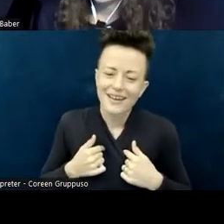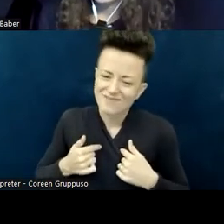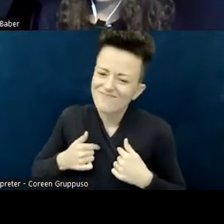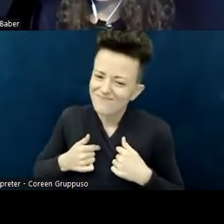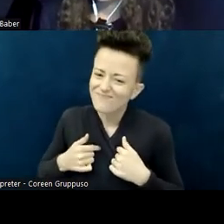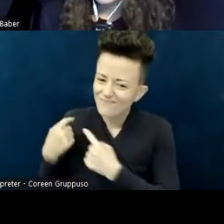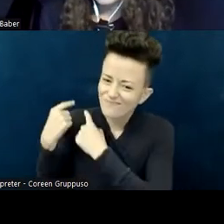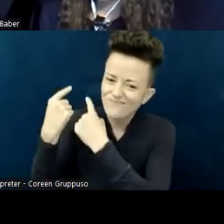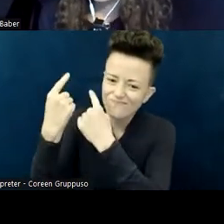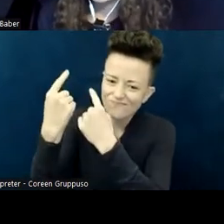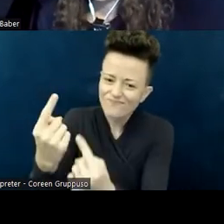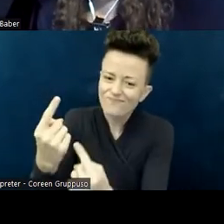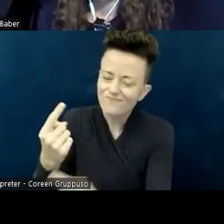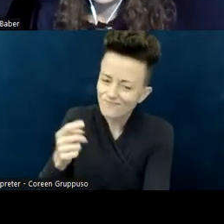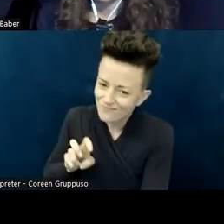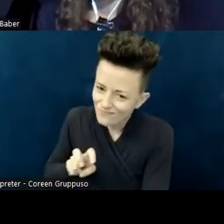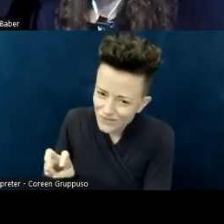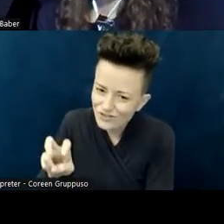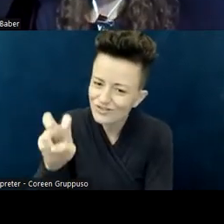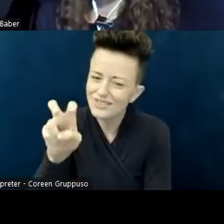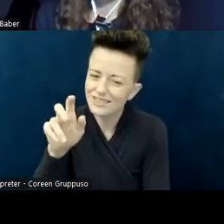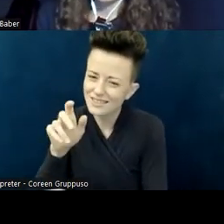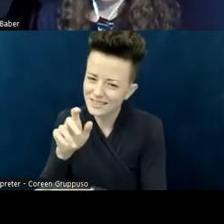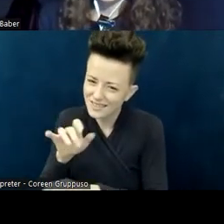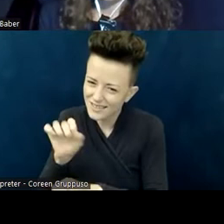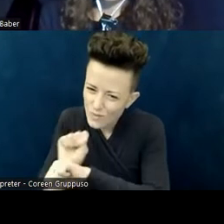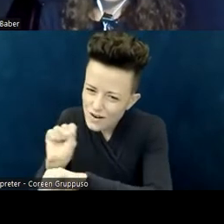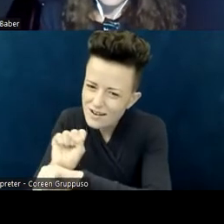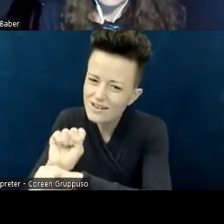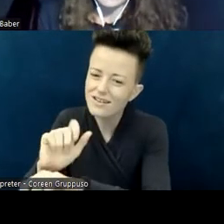my adult life in ministry working to celebrate the fact